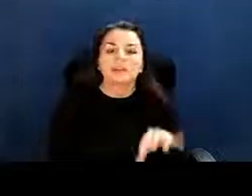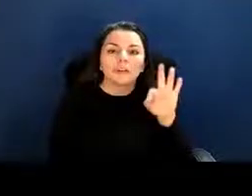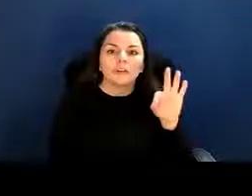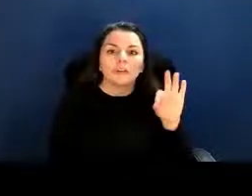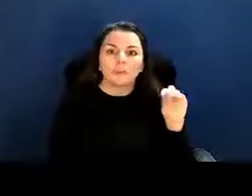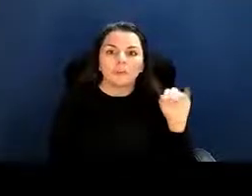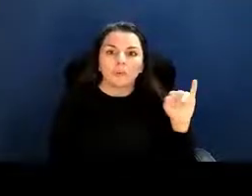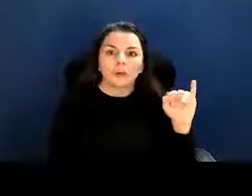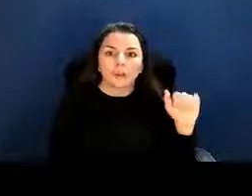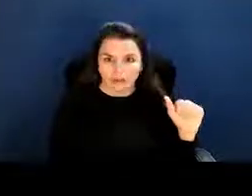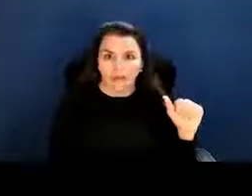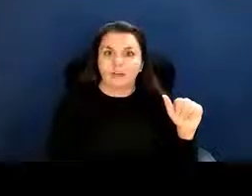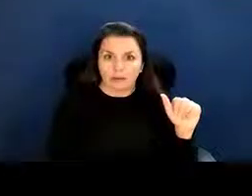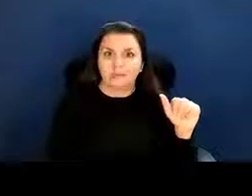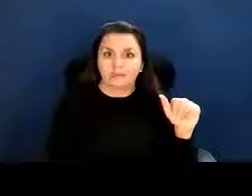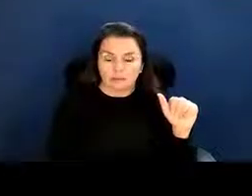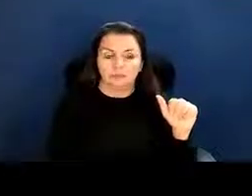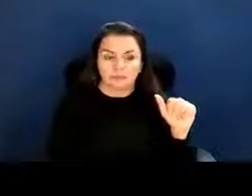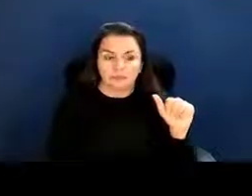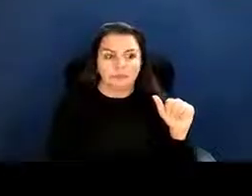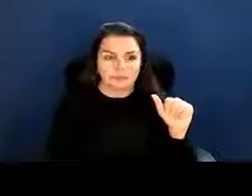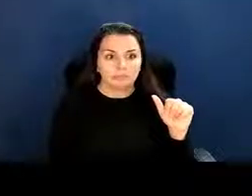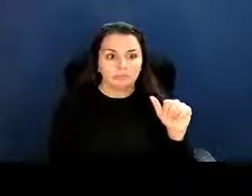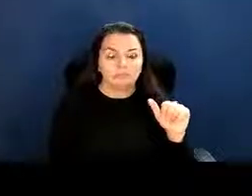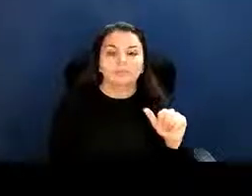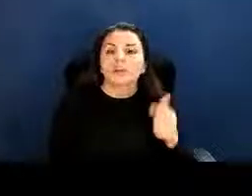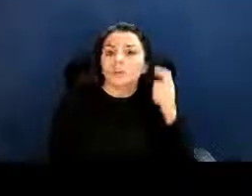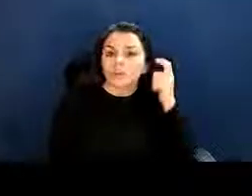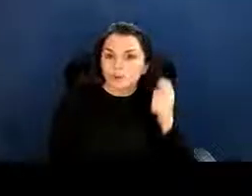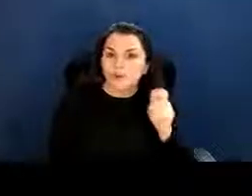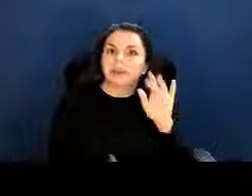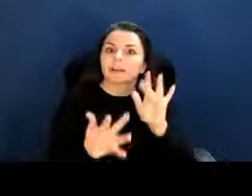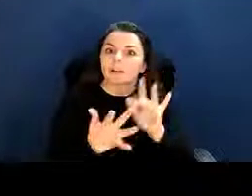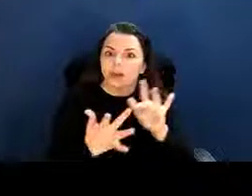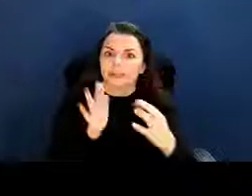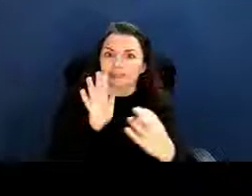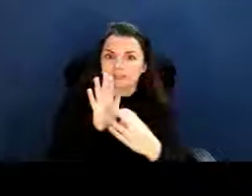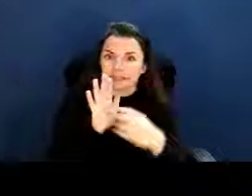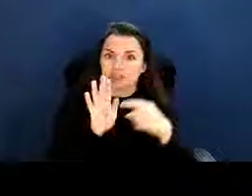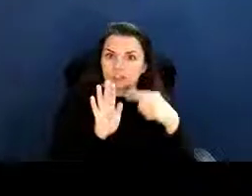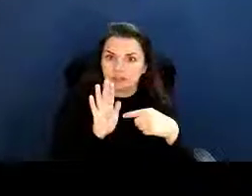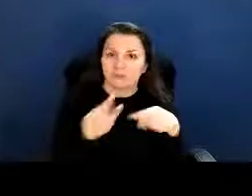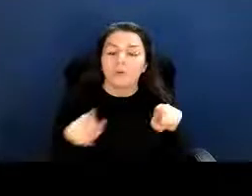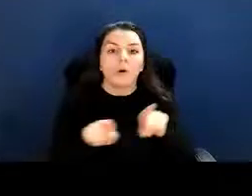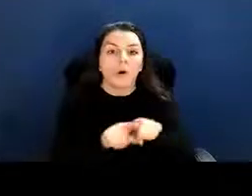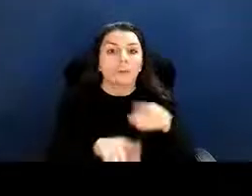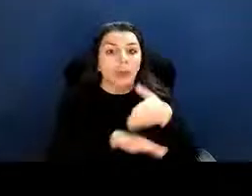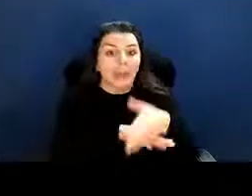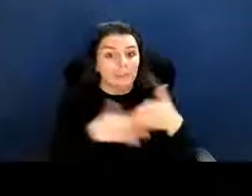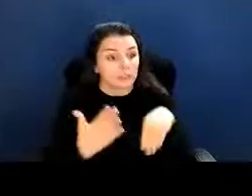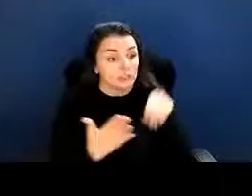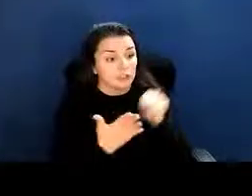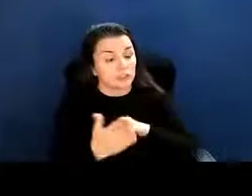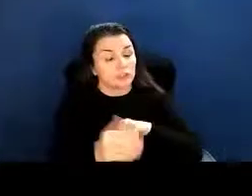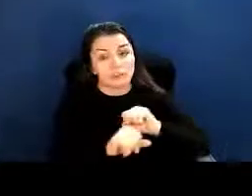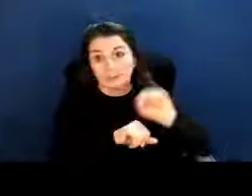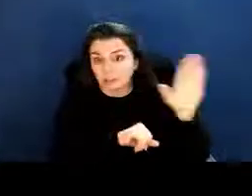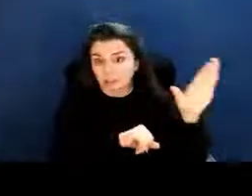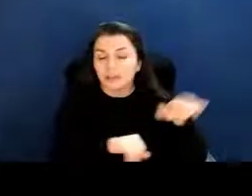Refer to the grants contact section, or after the application was submitted you can look in eRA,